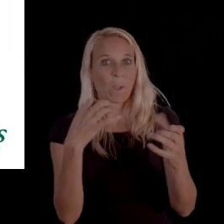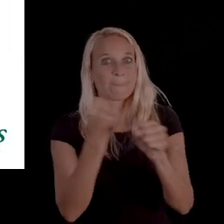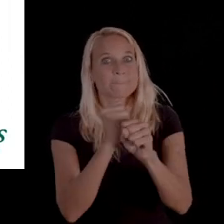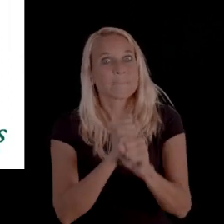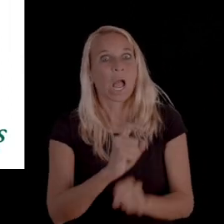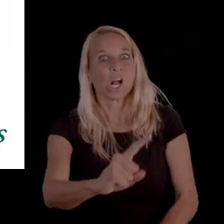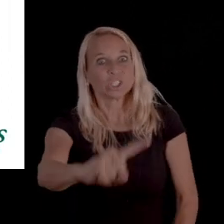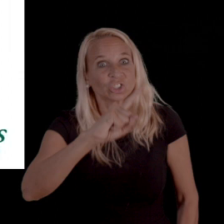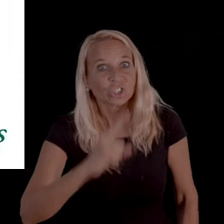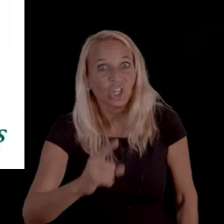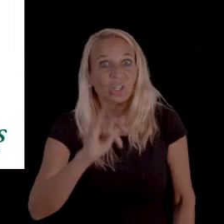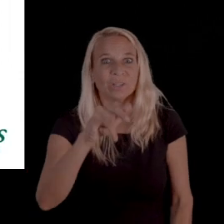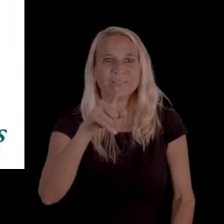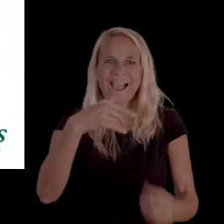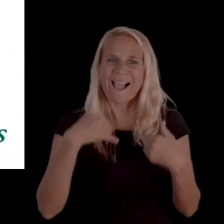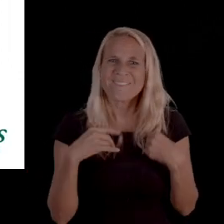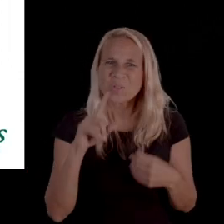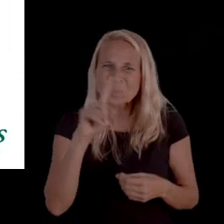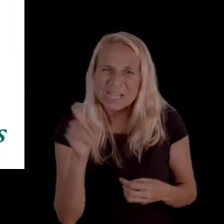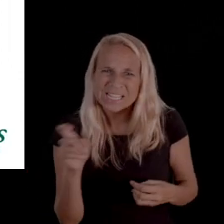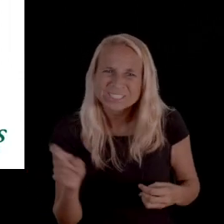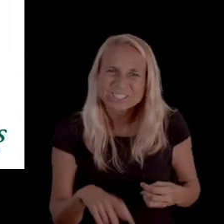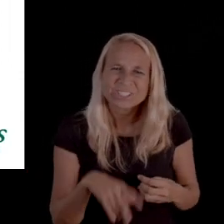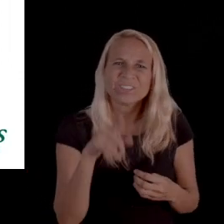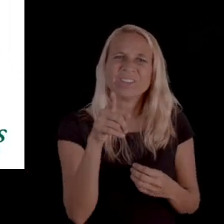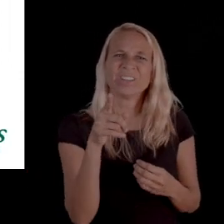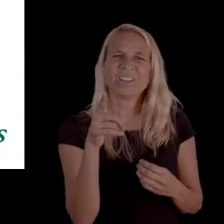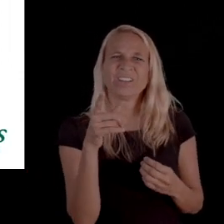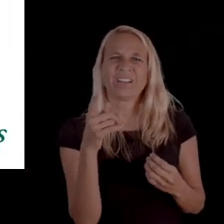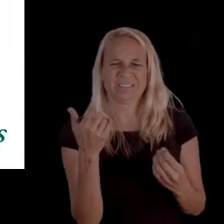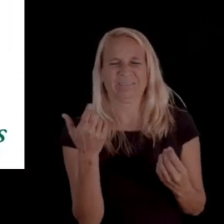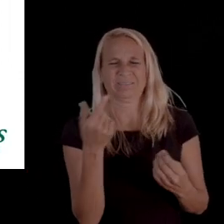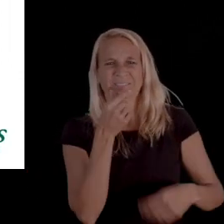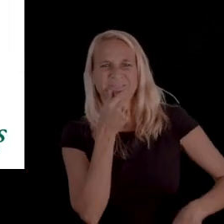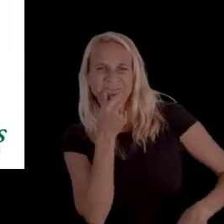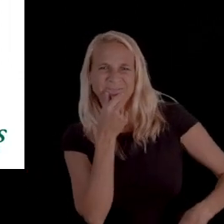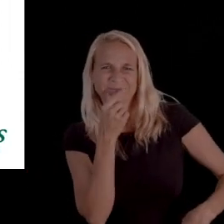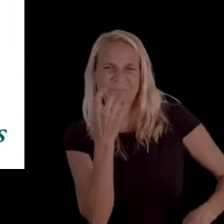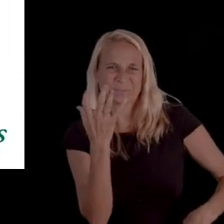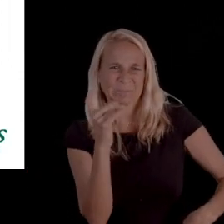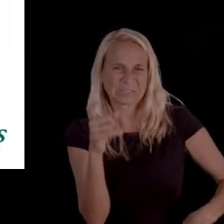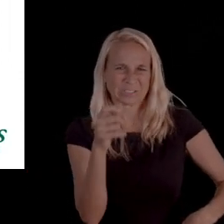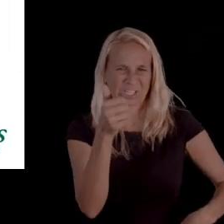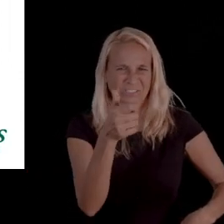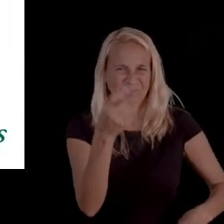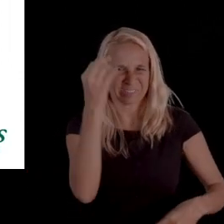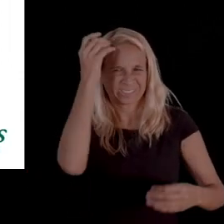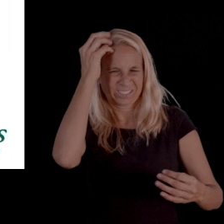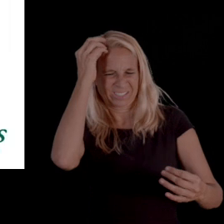So, we wanna make sure that there's certain questions that you do kind of question or ask yourself